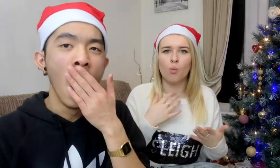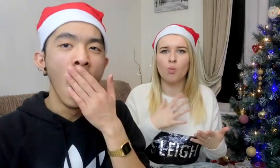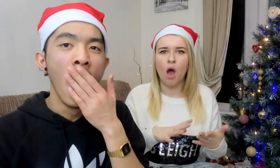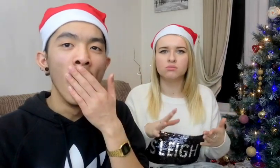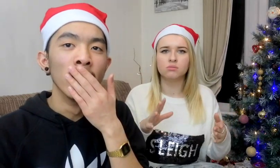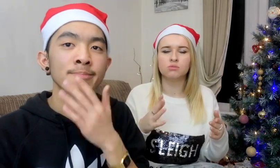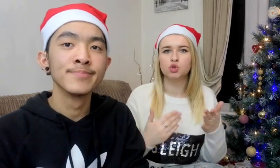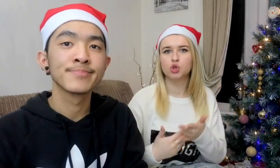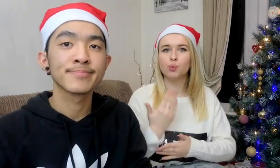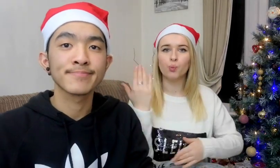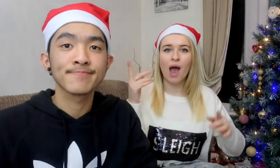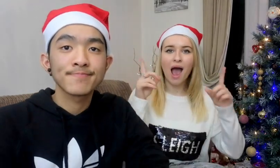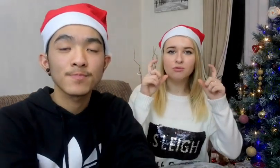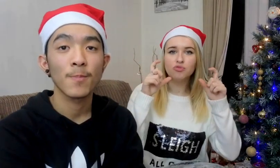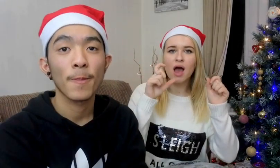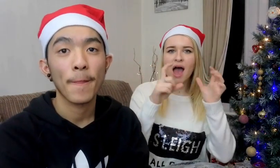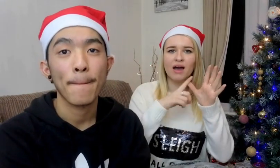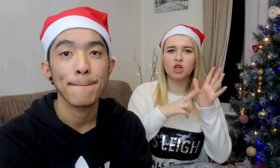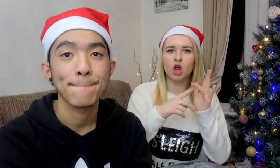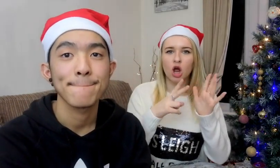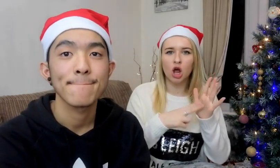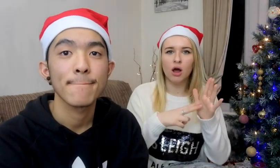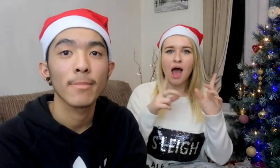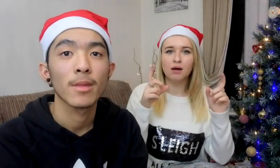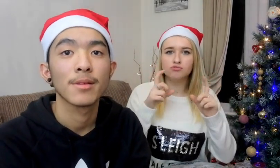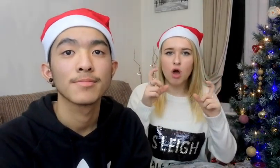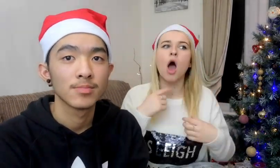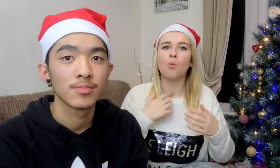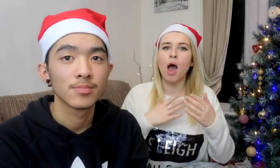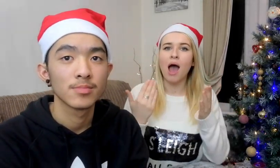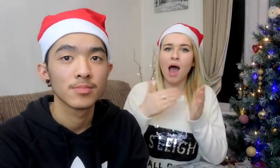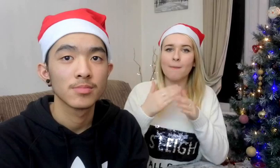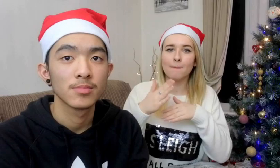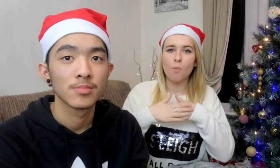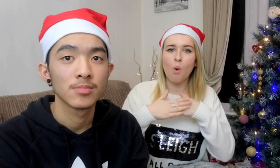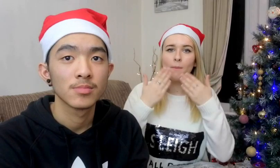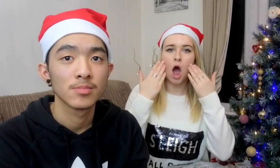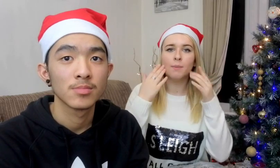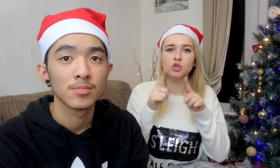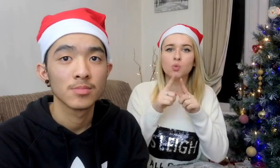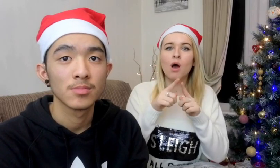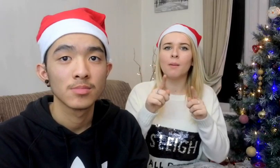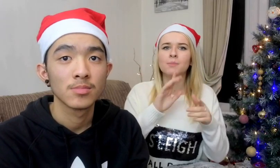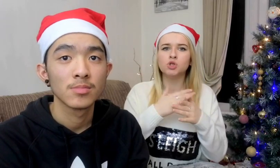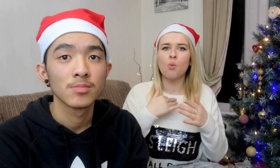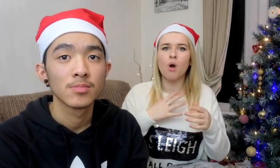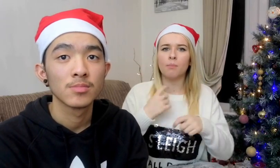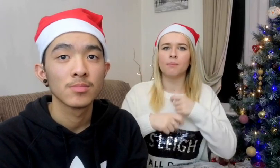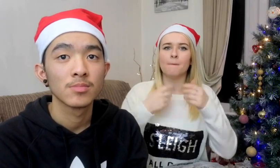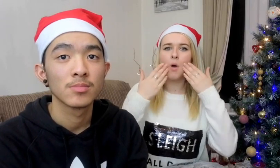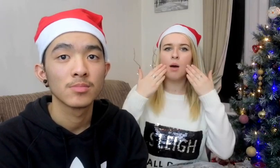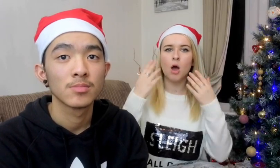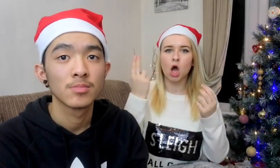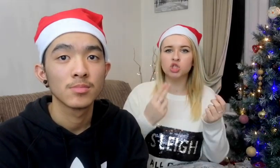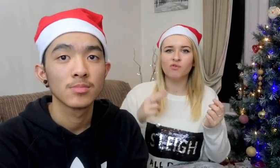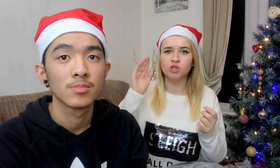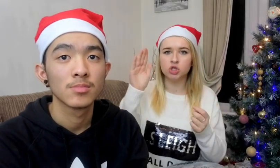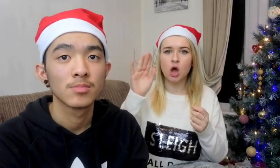I want to have a new digital camera, Canon I also want to add more of makeup products in my makeup bag Because I want to be a makeup artist in the future